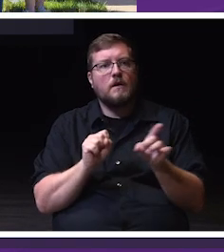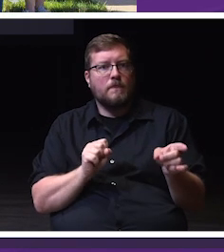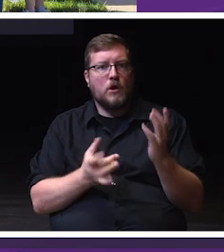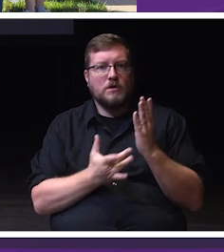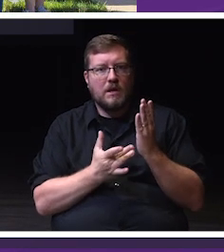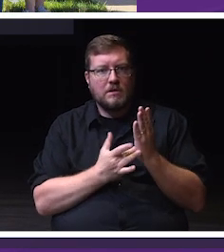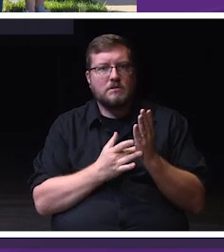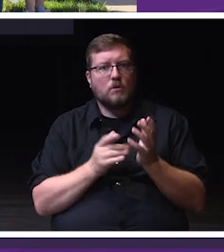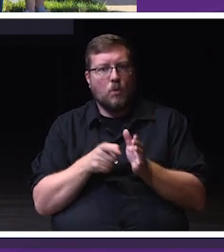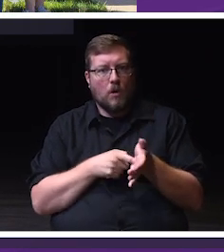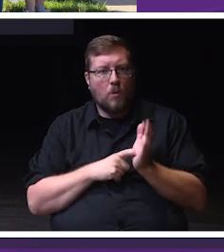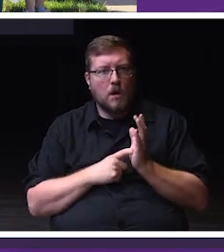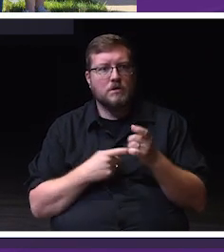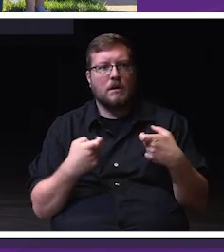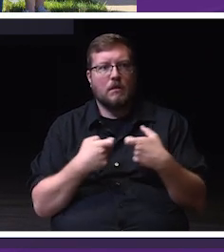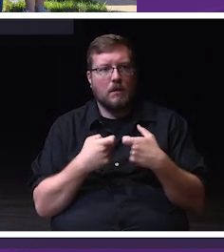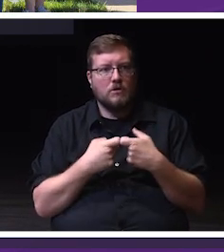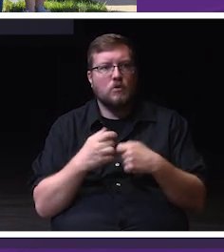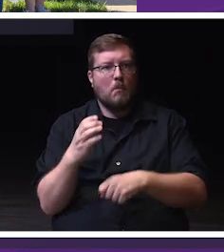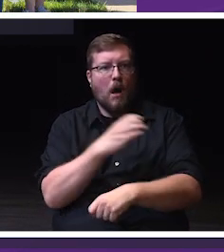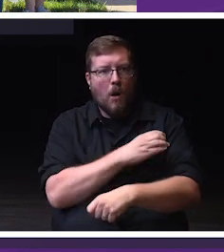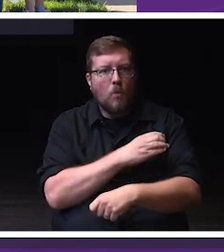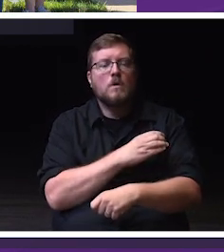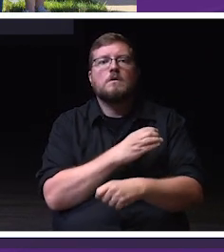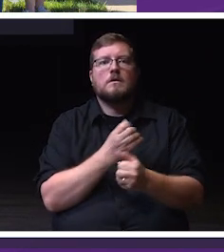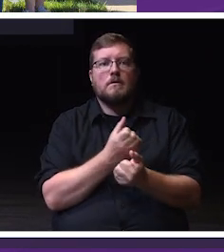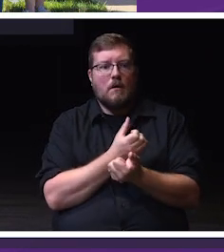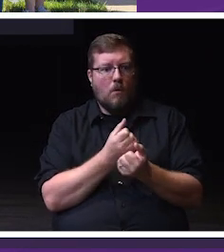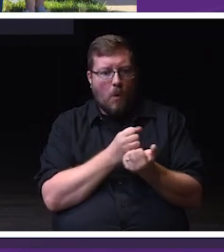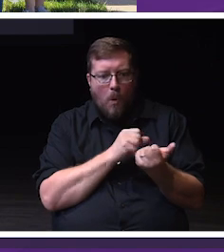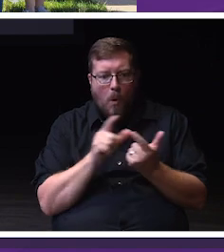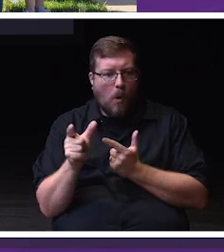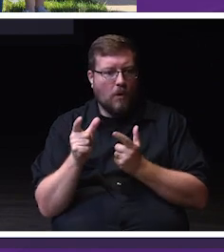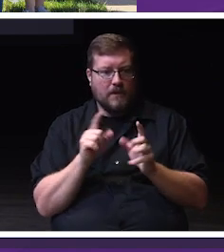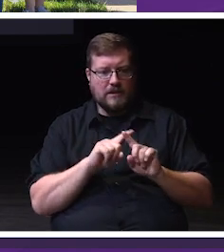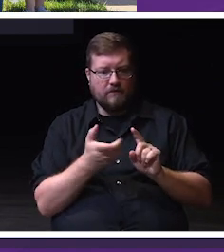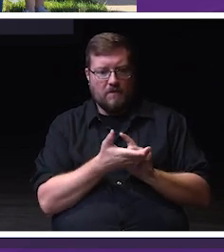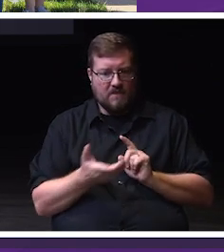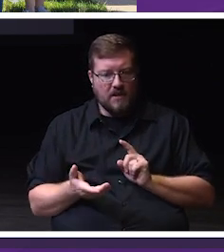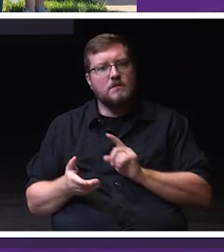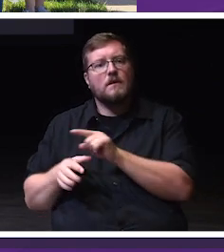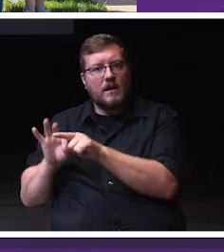and resides in campus facilities that FP&M maintains and renovates.